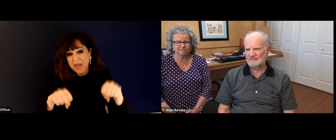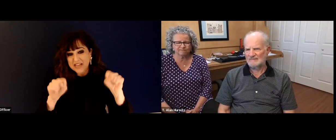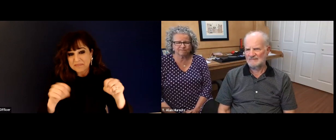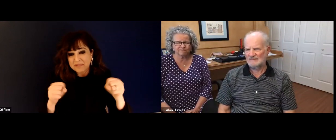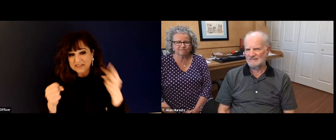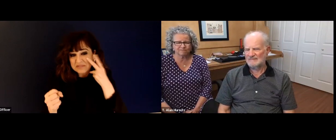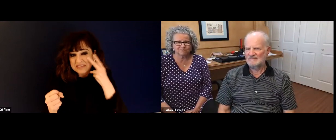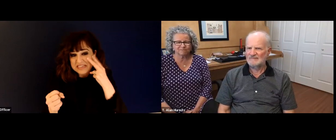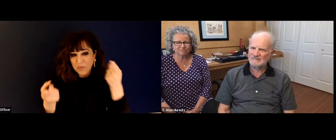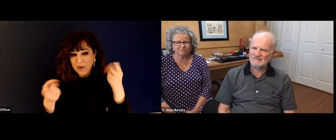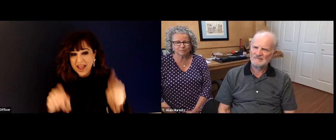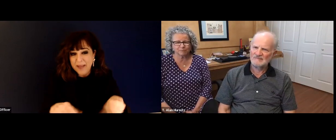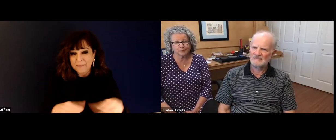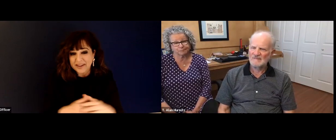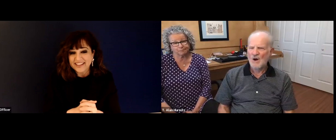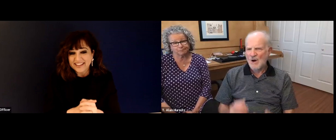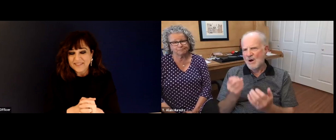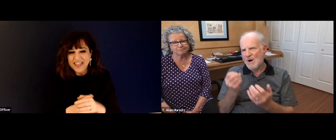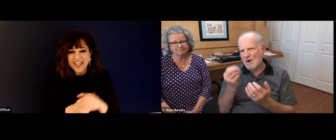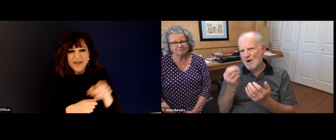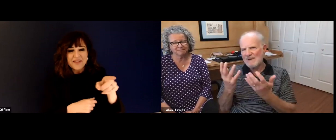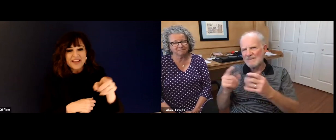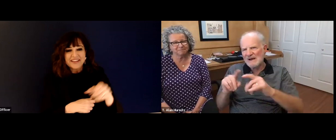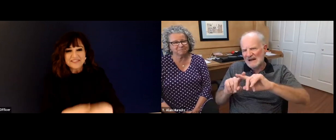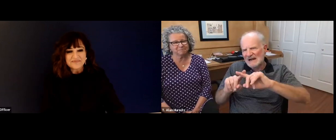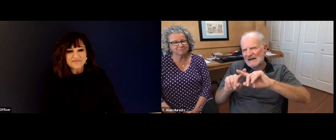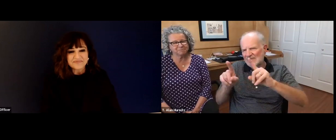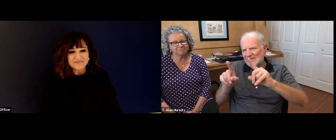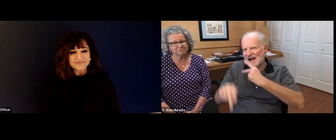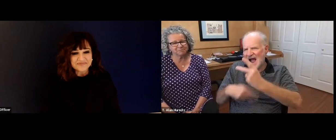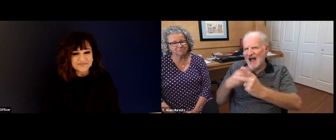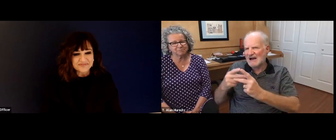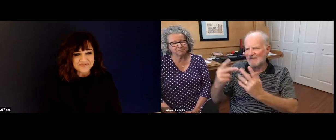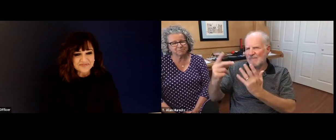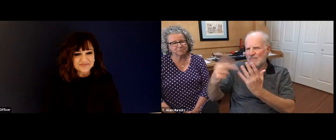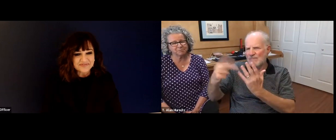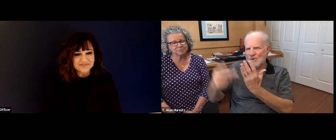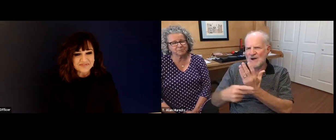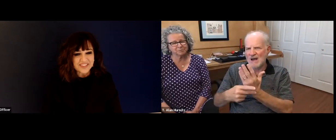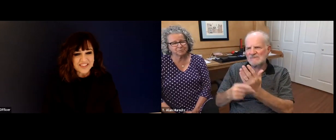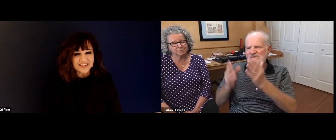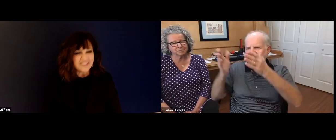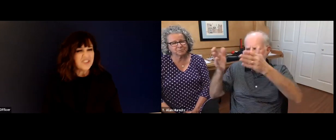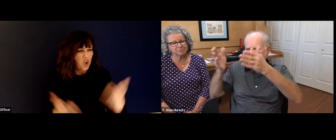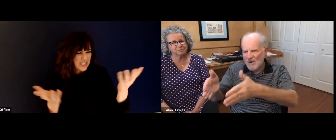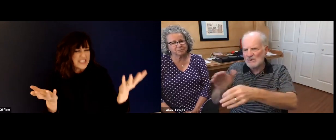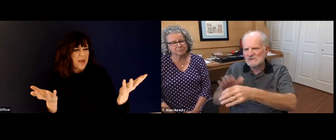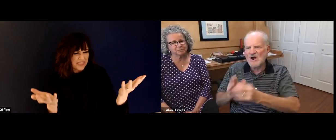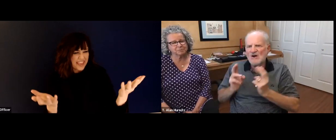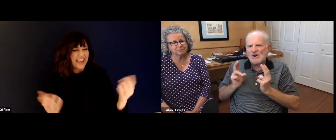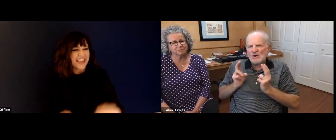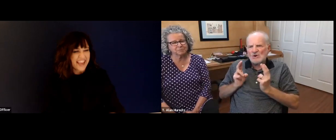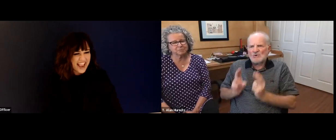open to having a social work program again, especially just in this environment that we're in, we'll see, we'll see if